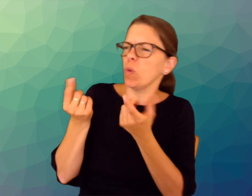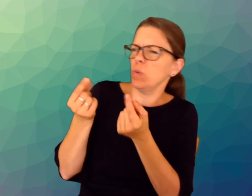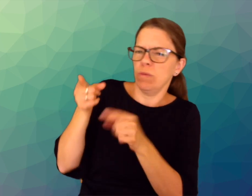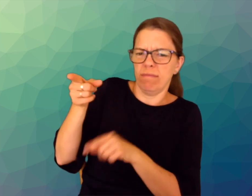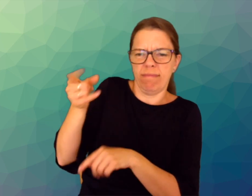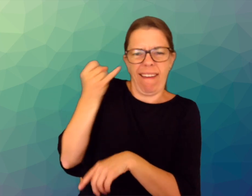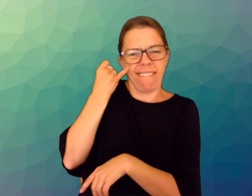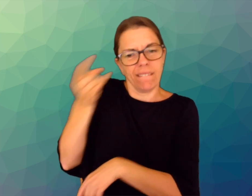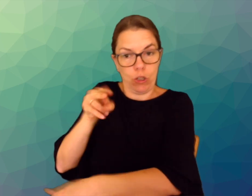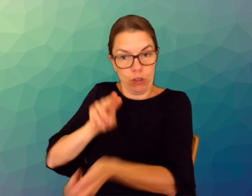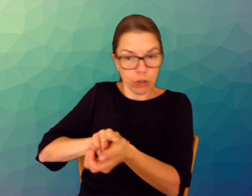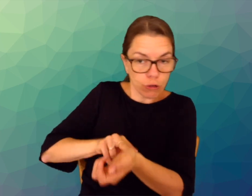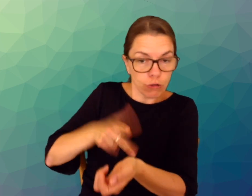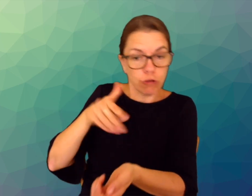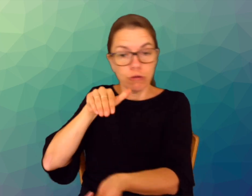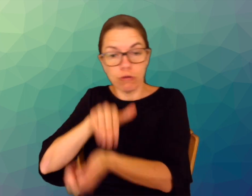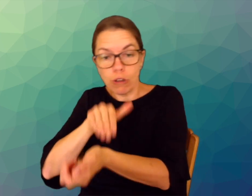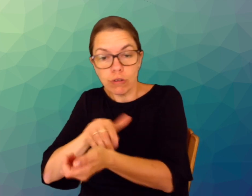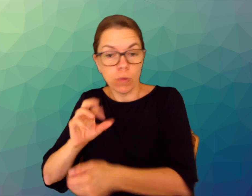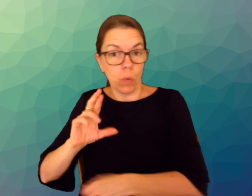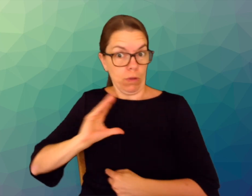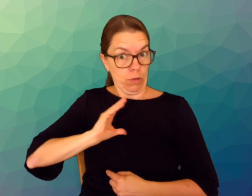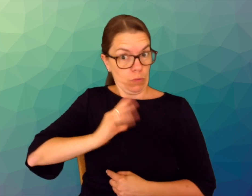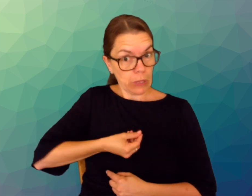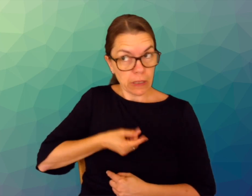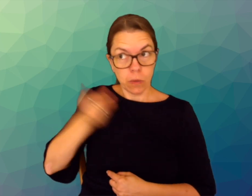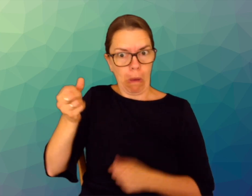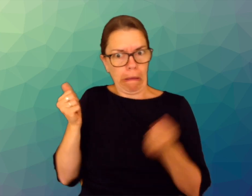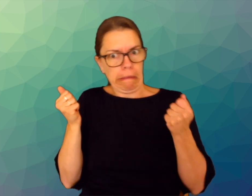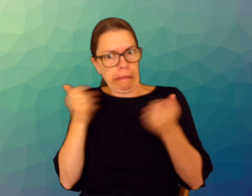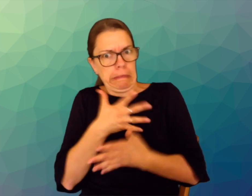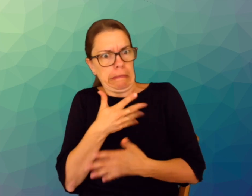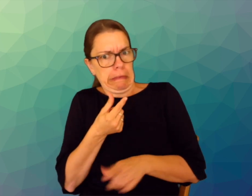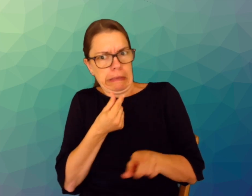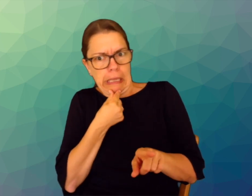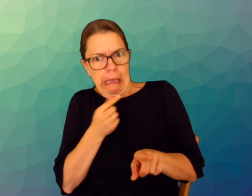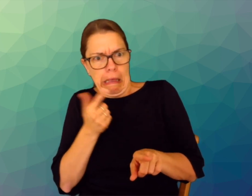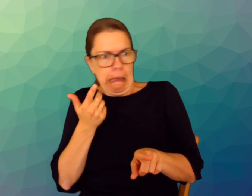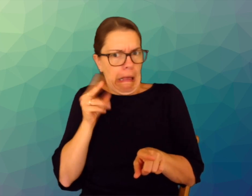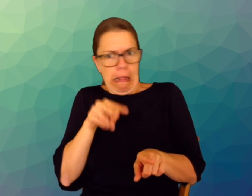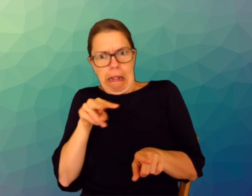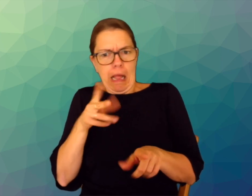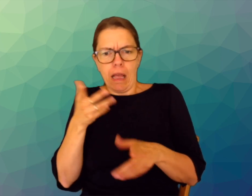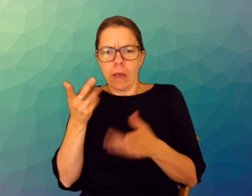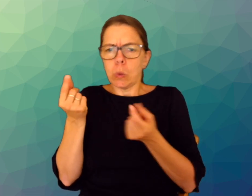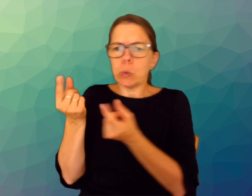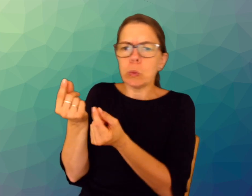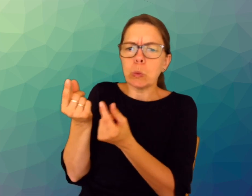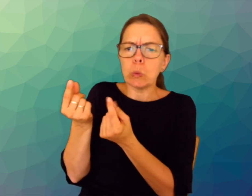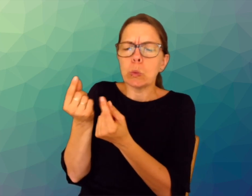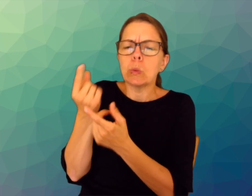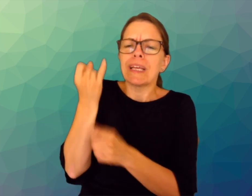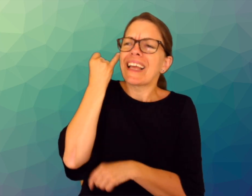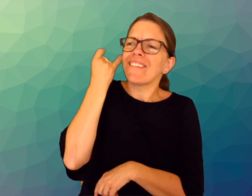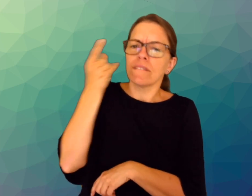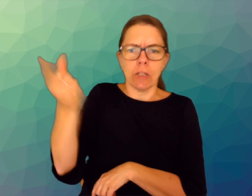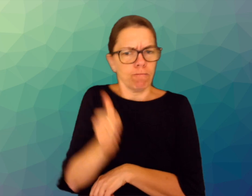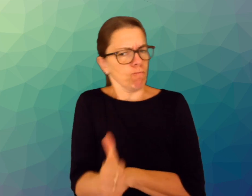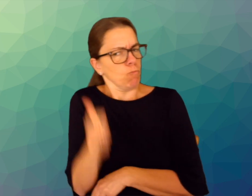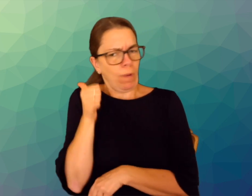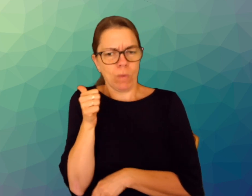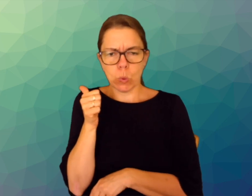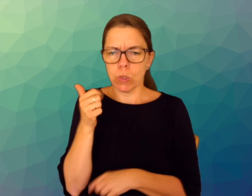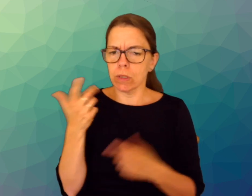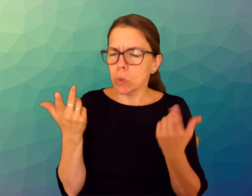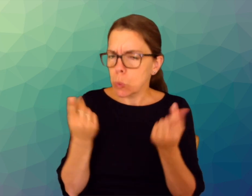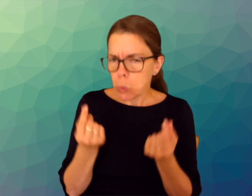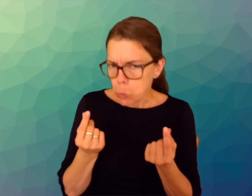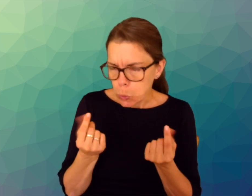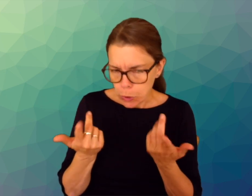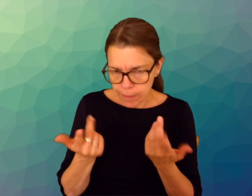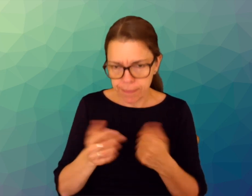What to do if a nurse/doctor is trans/homophobic? What if something is refused?